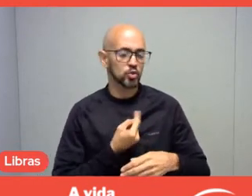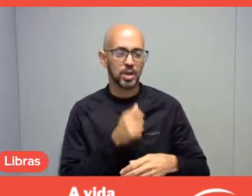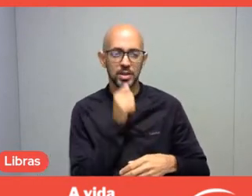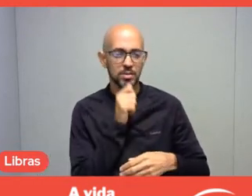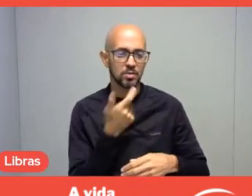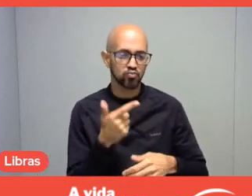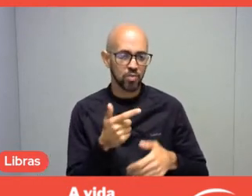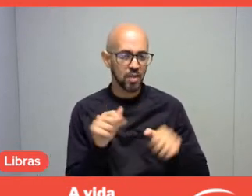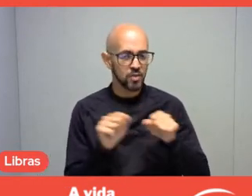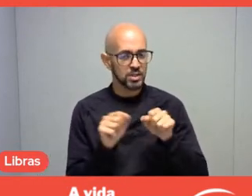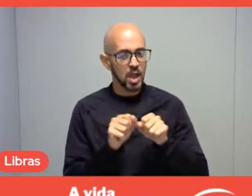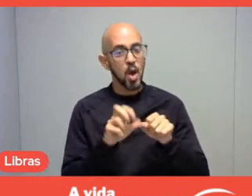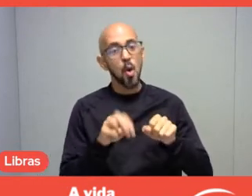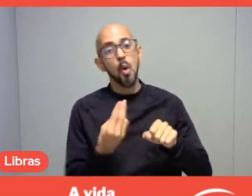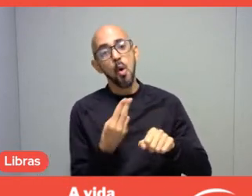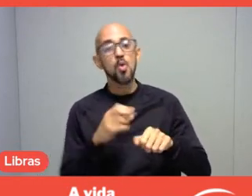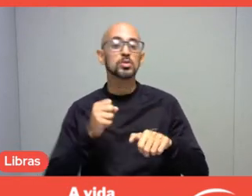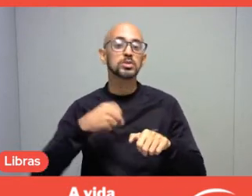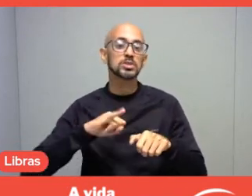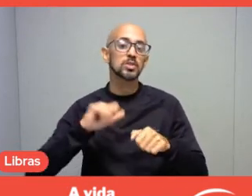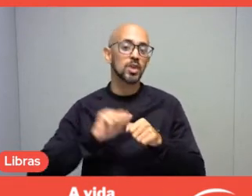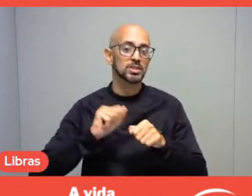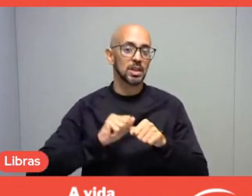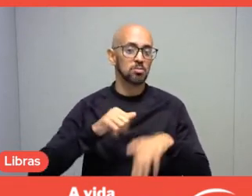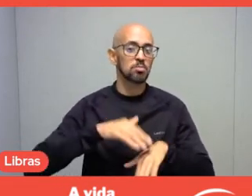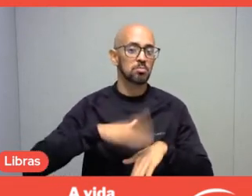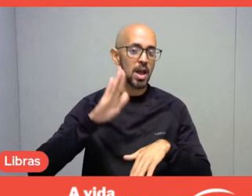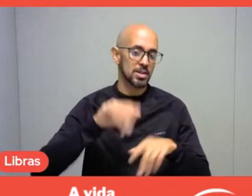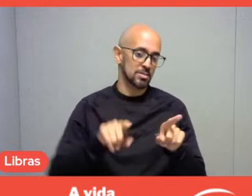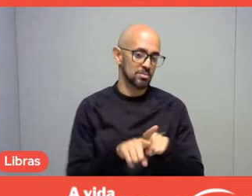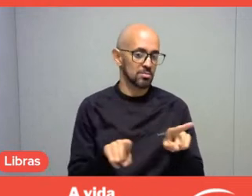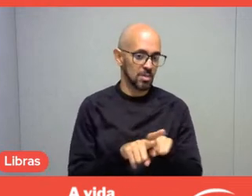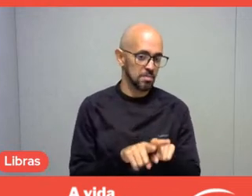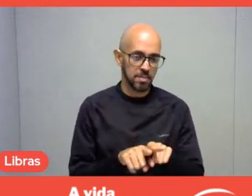Or if we do too much, it can also happen. It could be the opposite.